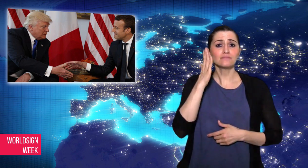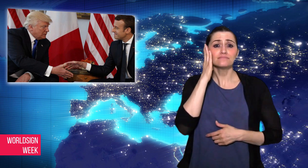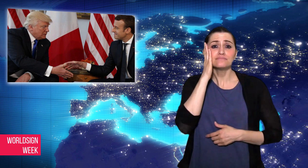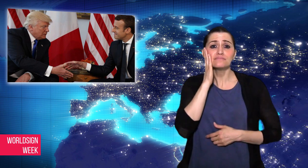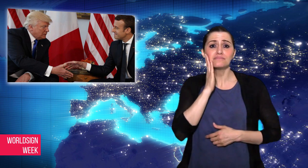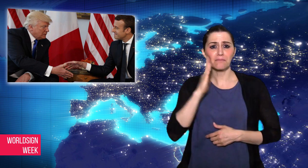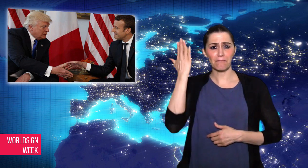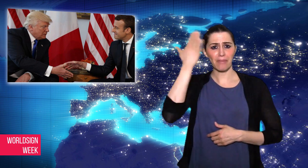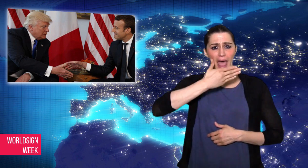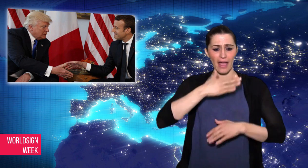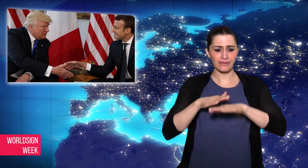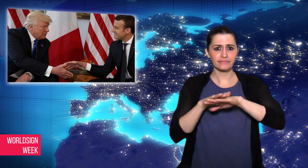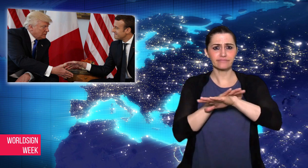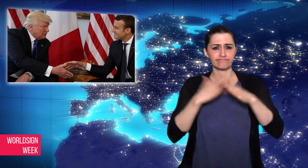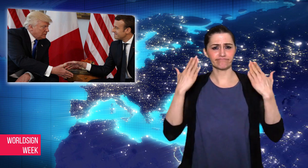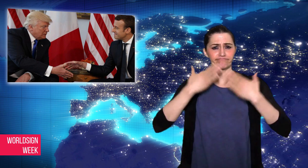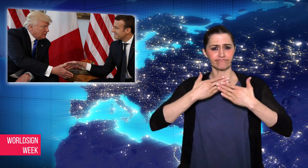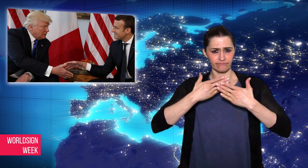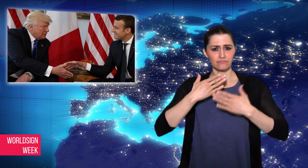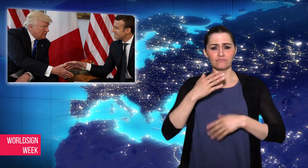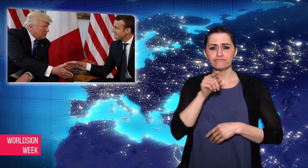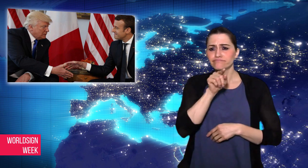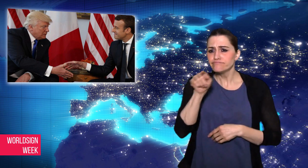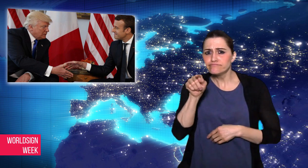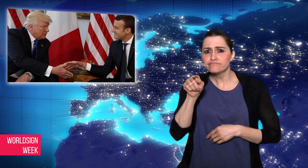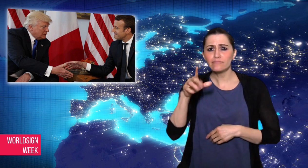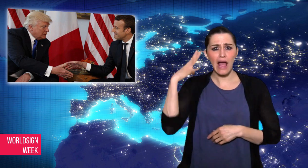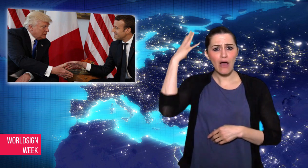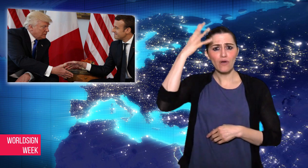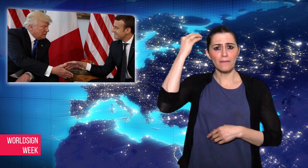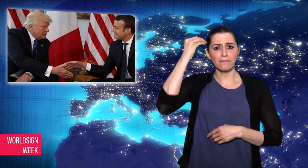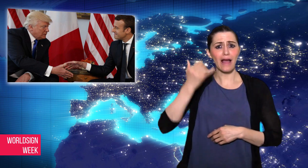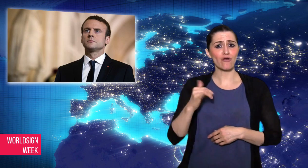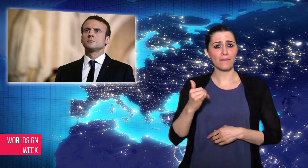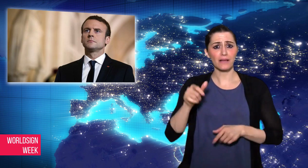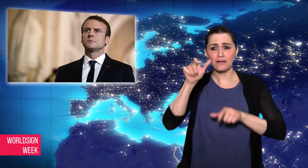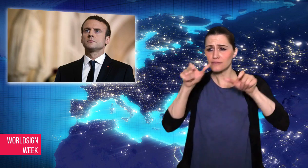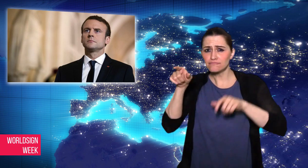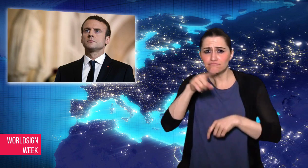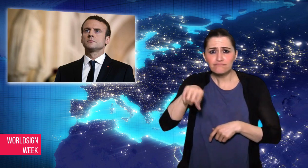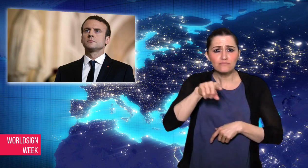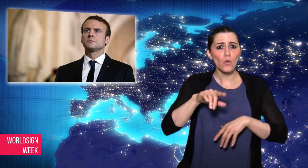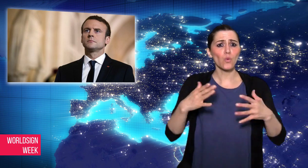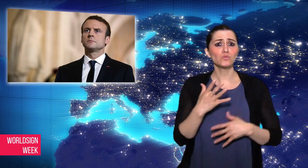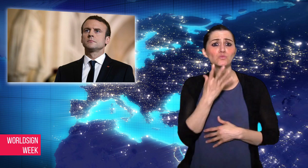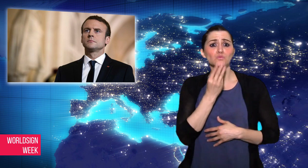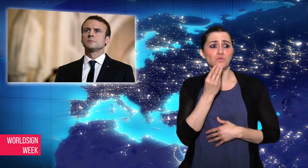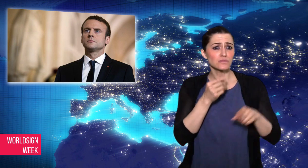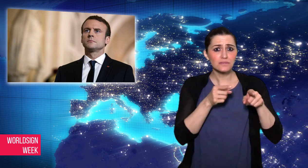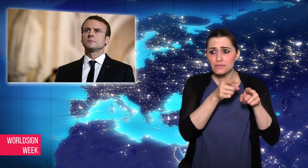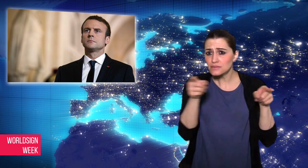“Blacks, Arabs, Jews and homosexuals.”